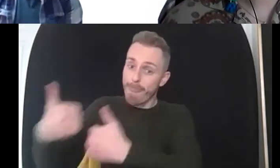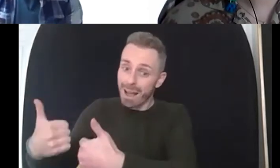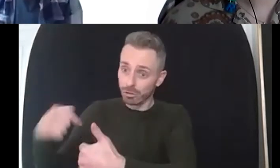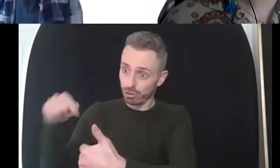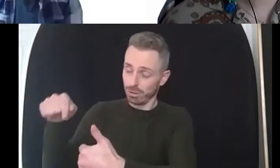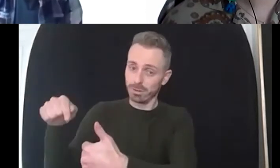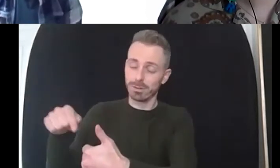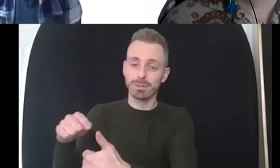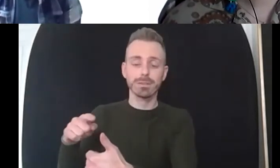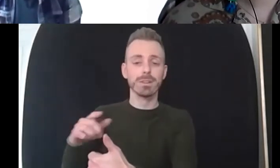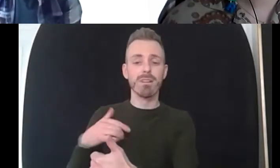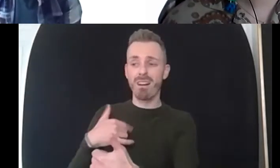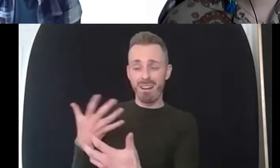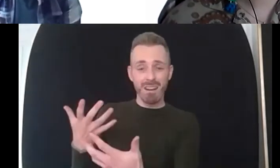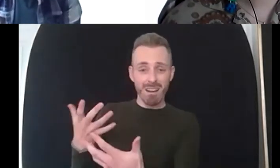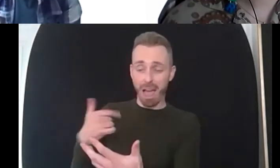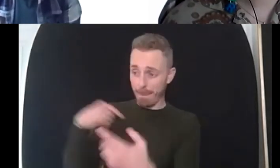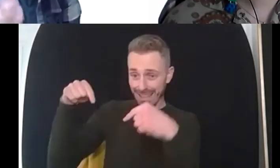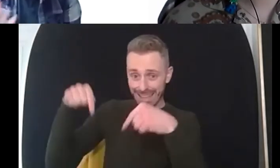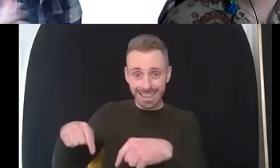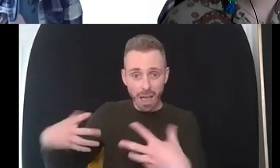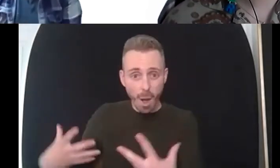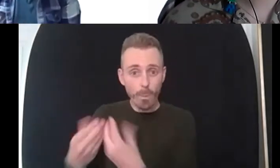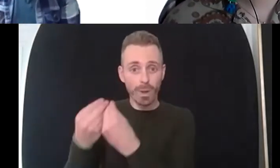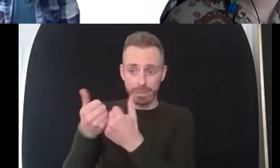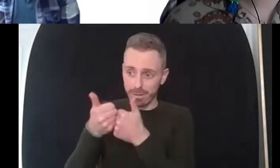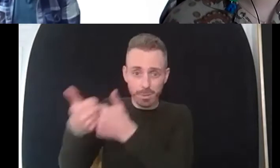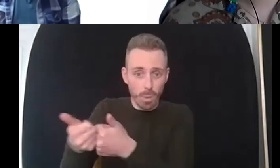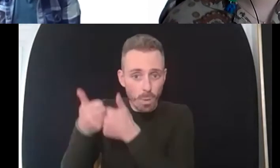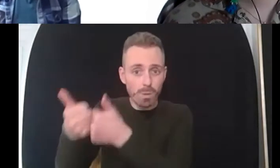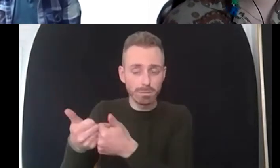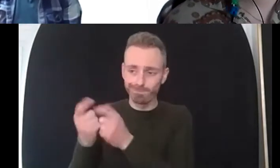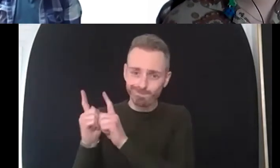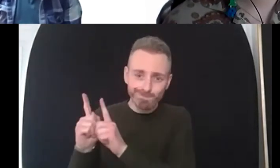to change it but i'm here with you and i'll i'll walk through this with you i'm not going anywhere